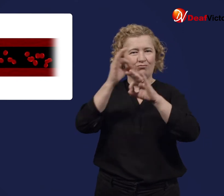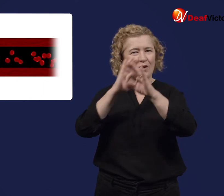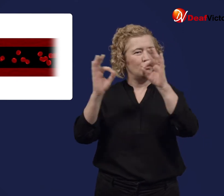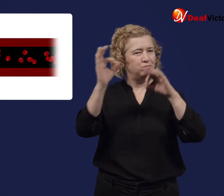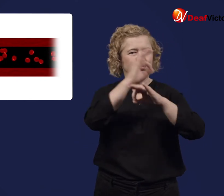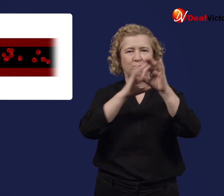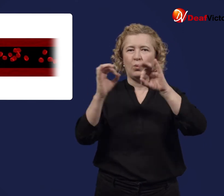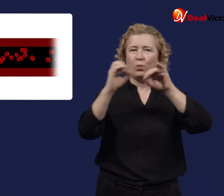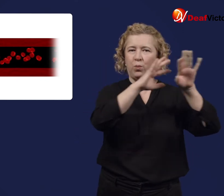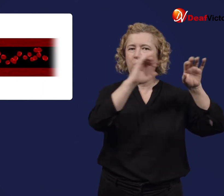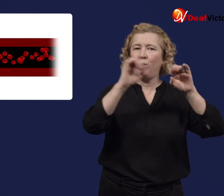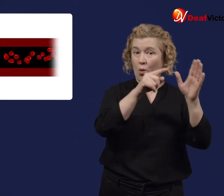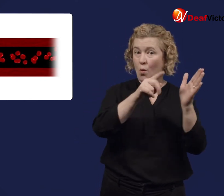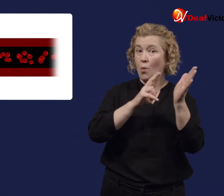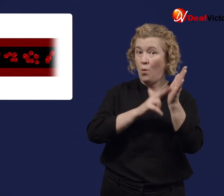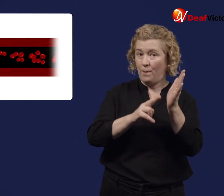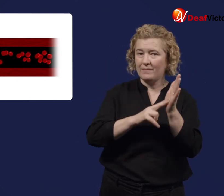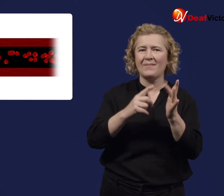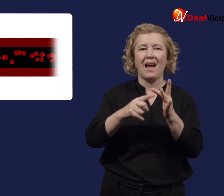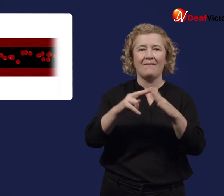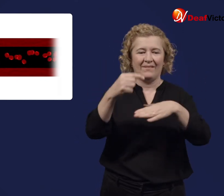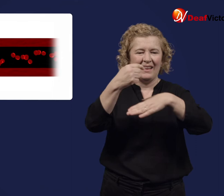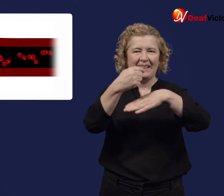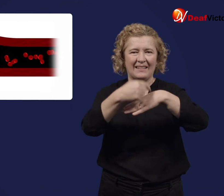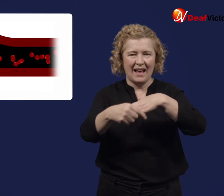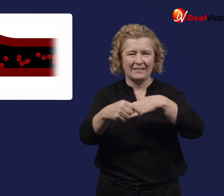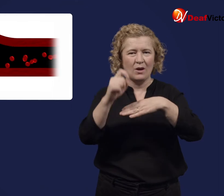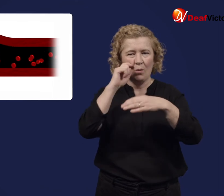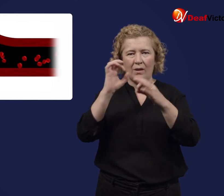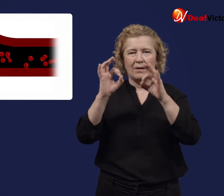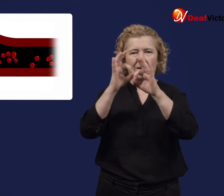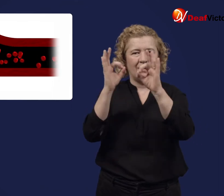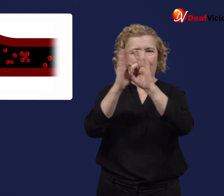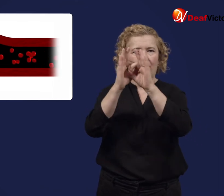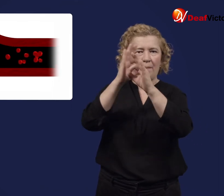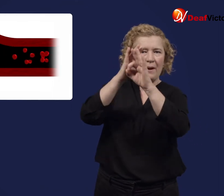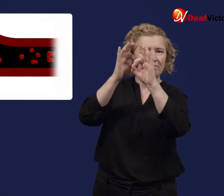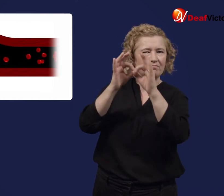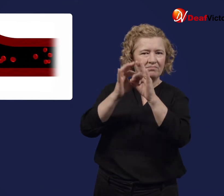If a vein is cut, cells will clump together to stop you from bleeding.